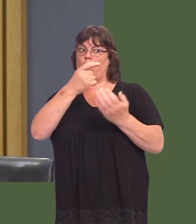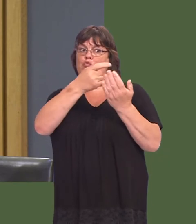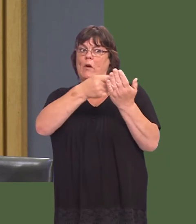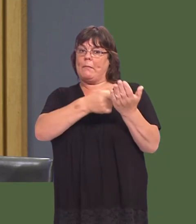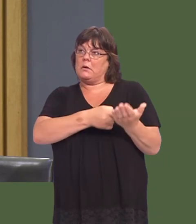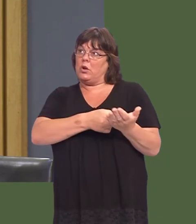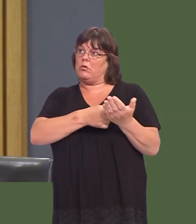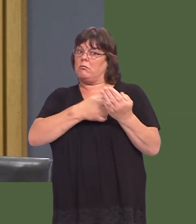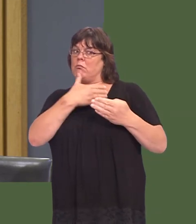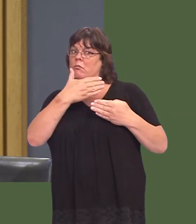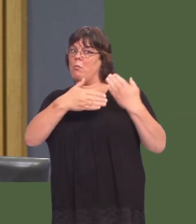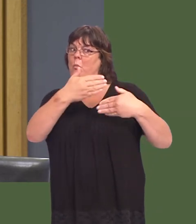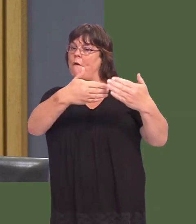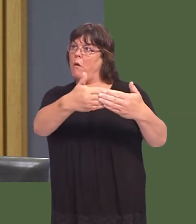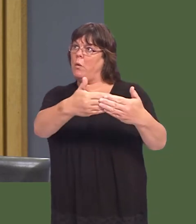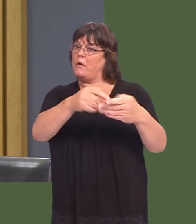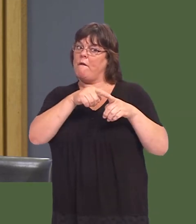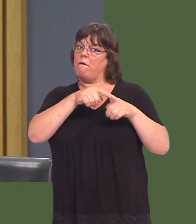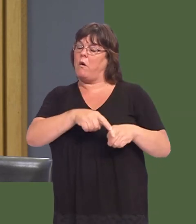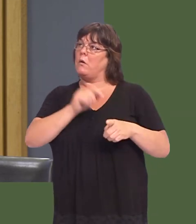recommendations and will press ahead with them imminently?